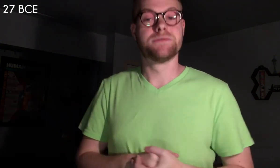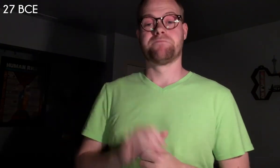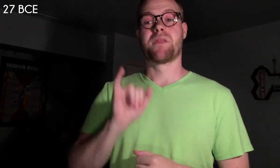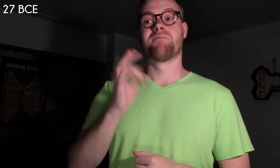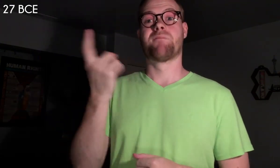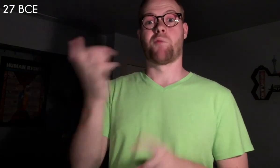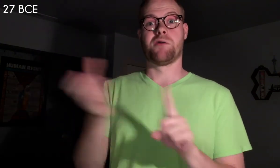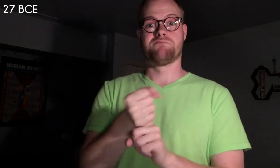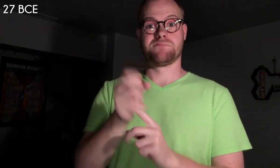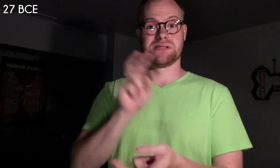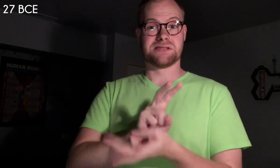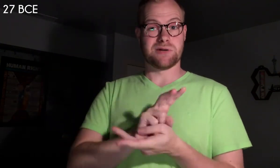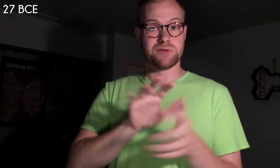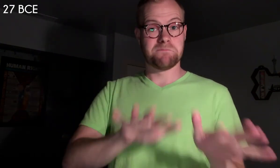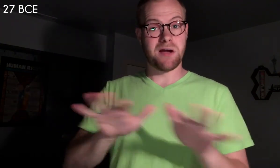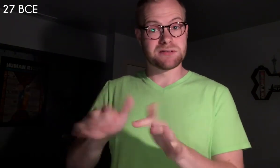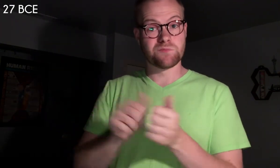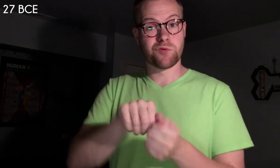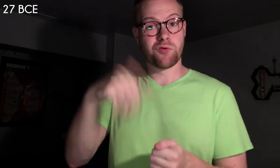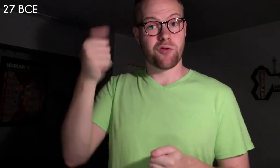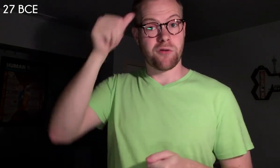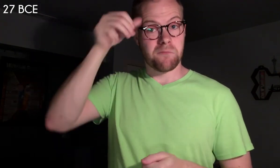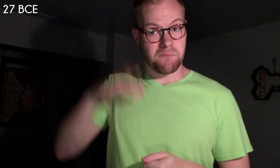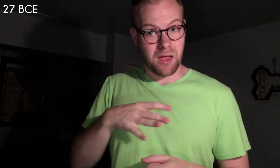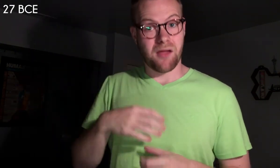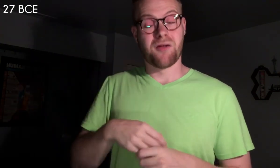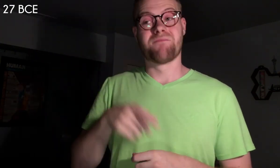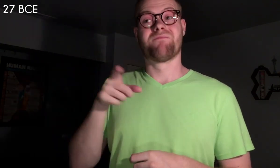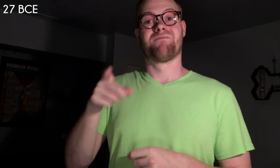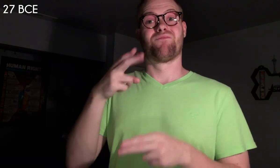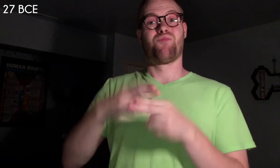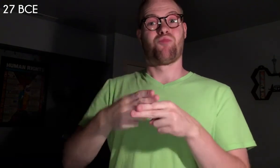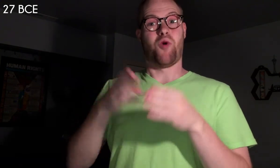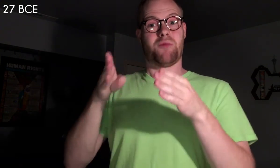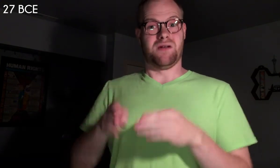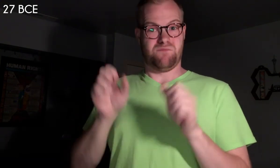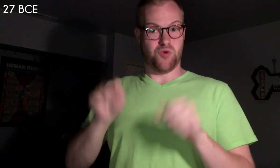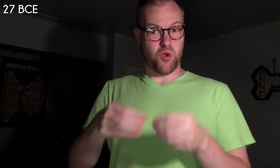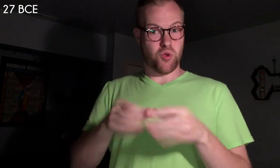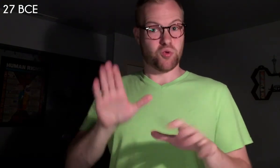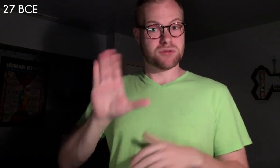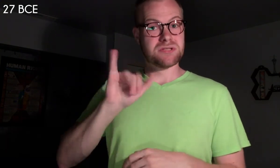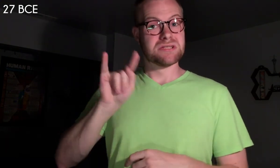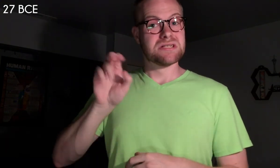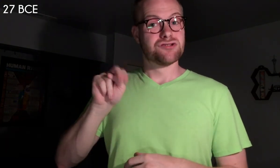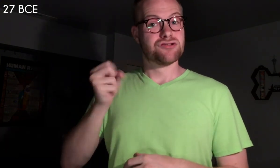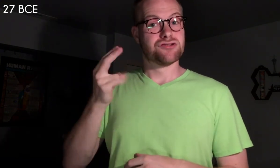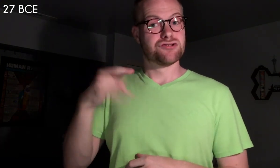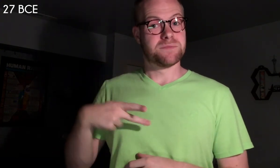and if someone is caught being sexually passive with another male, a Roman citizen could lose his citizenship.